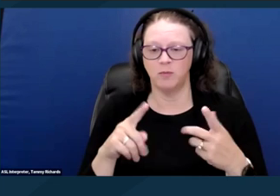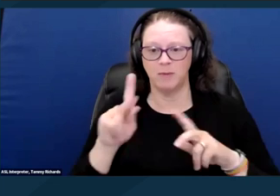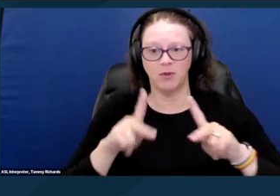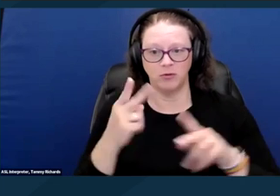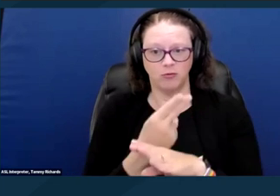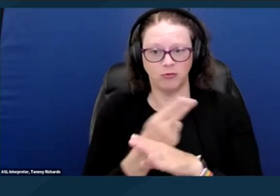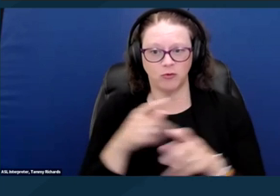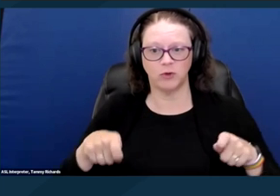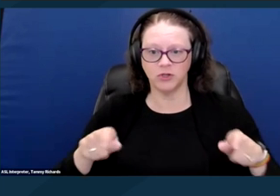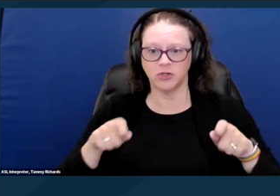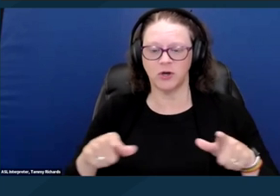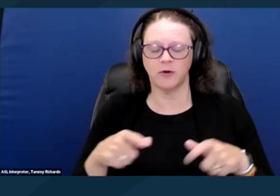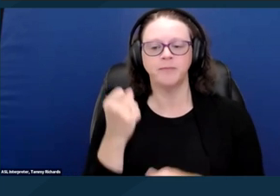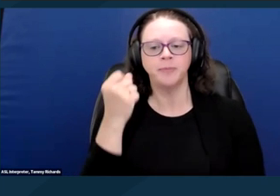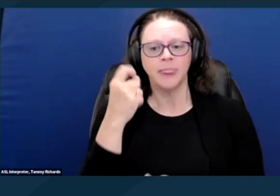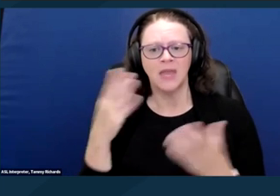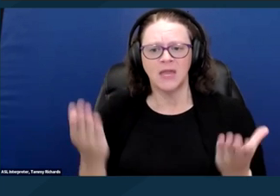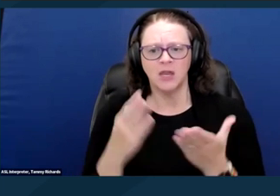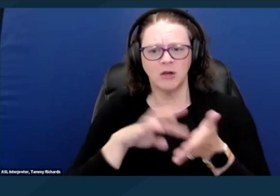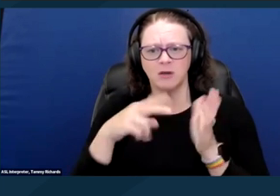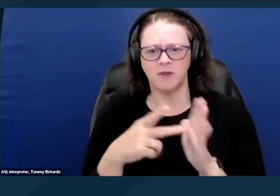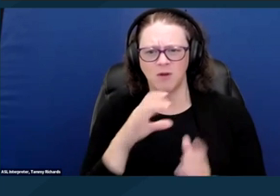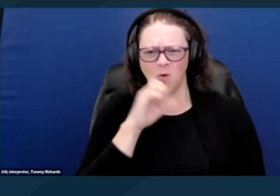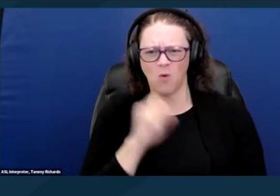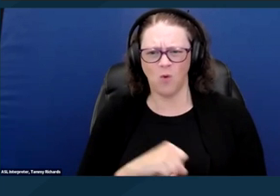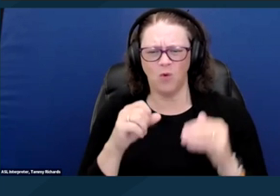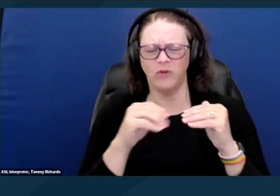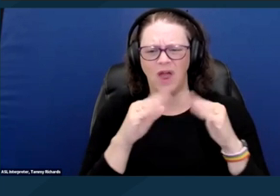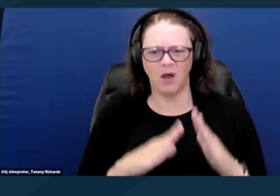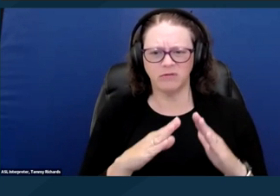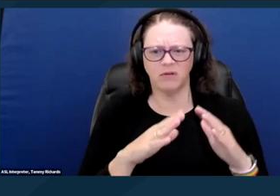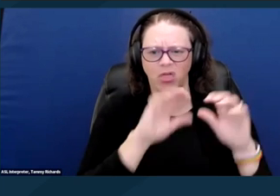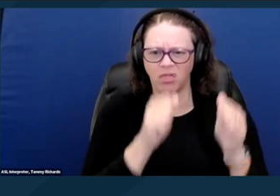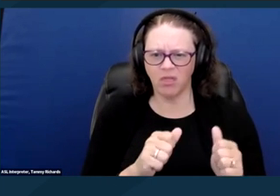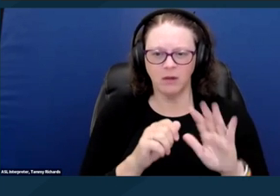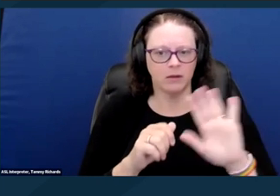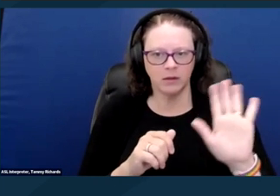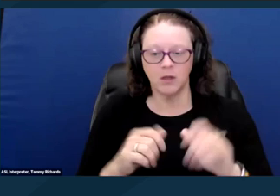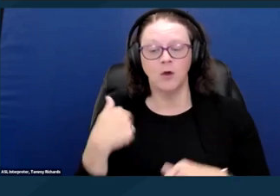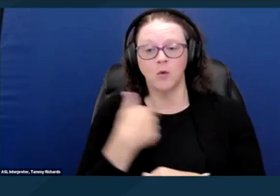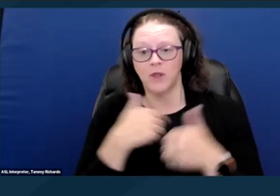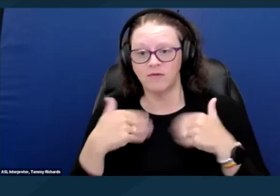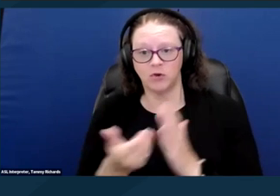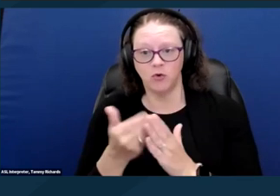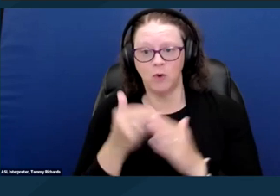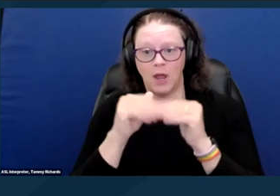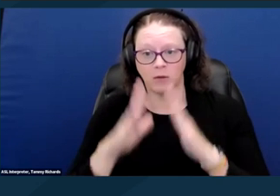And here, we're not just talking about old housing stock, there's new housing being built every month, every year